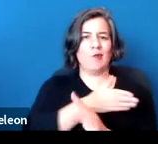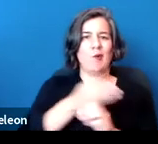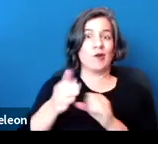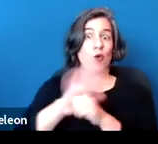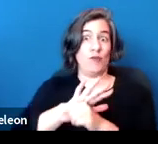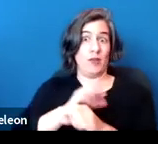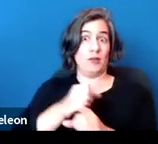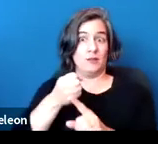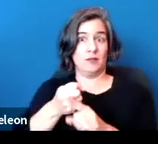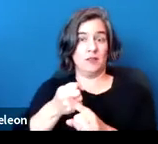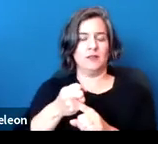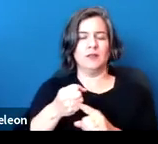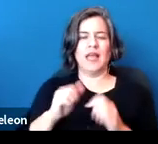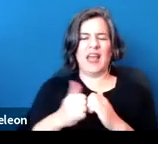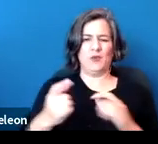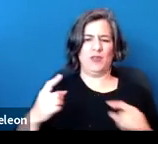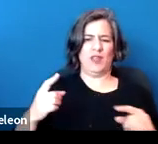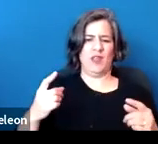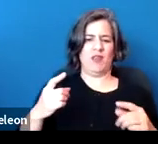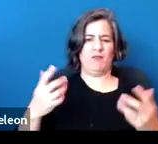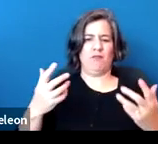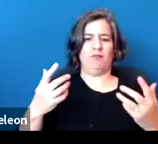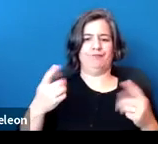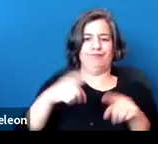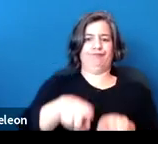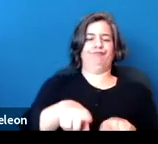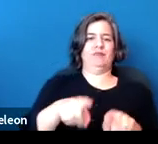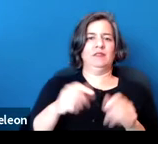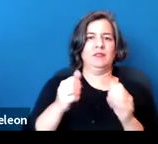interrelate with the issues that the pandemic is raising.